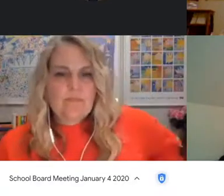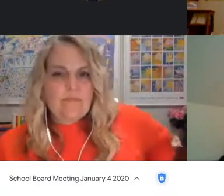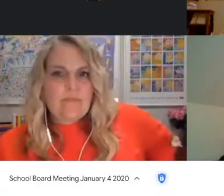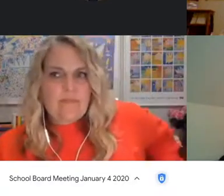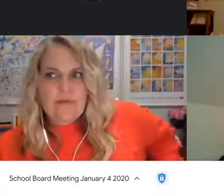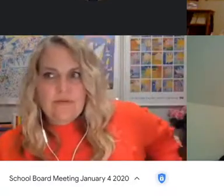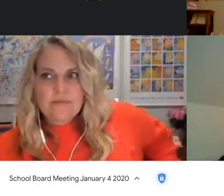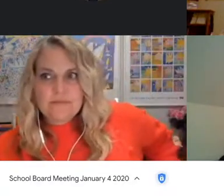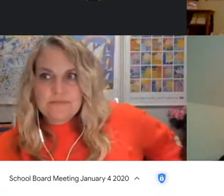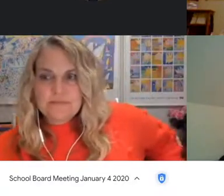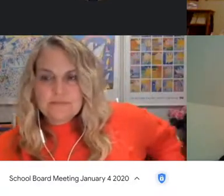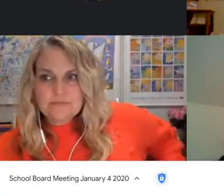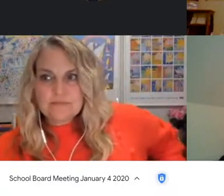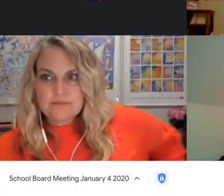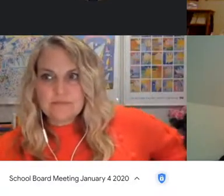Any comments or questions?